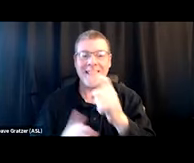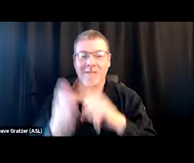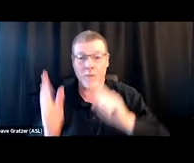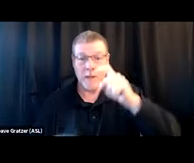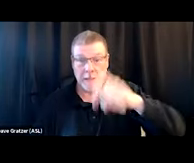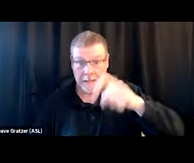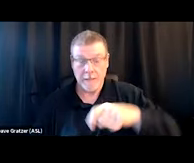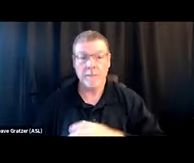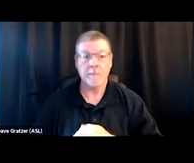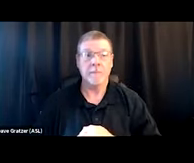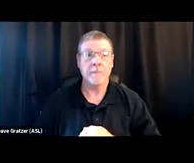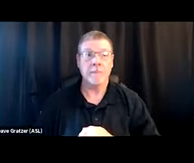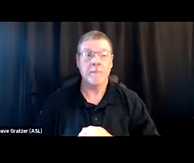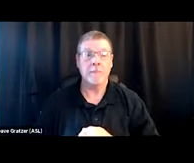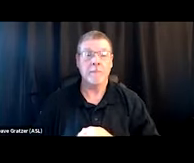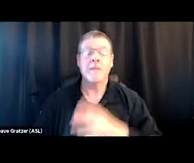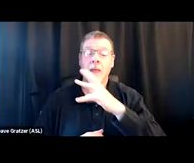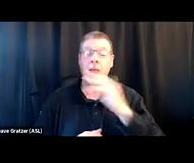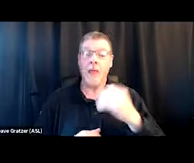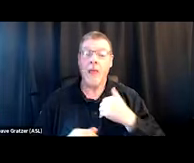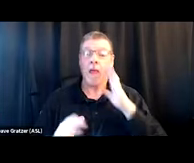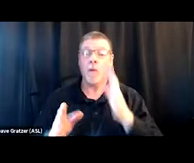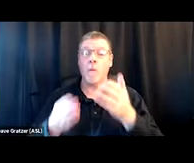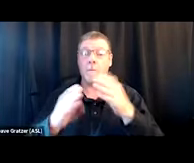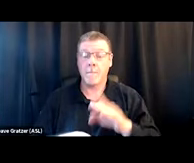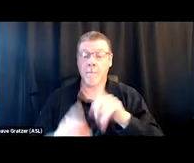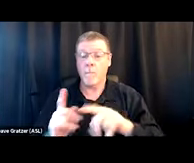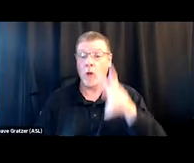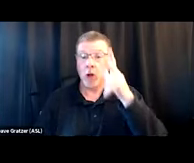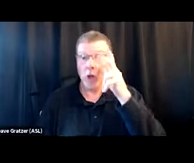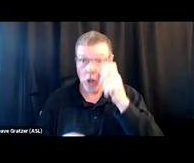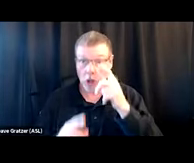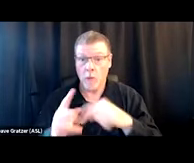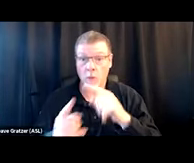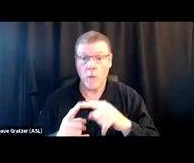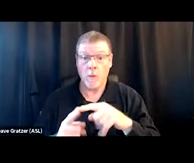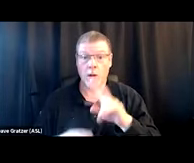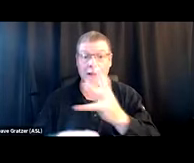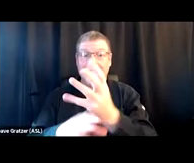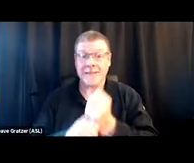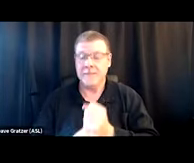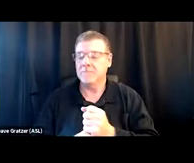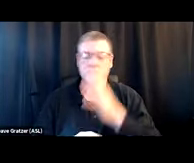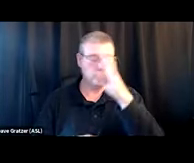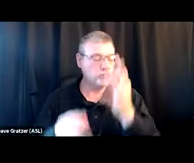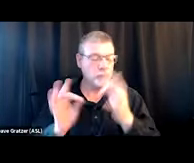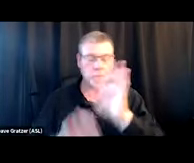And I'm gonna wager to think, what they heard when they received that pipe was, "Hey, no judgment. I know what you need.